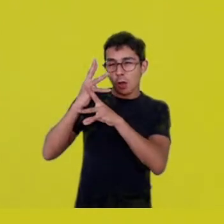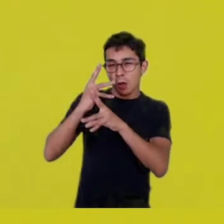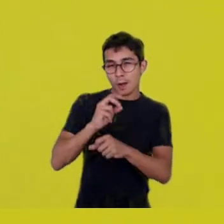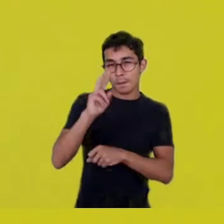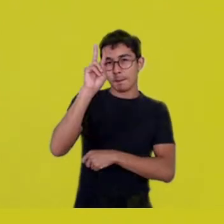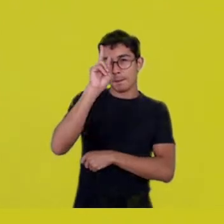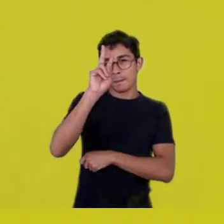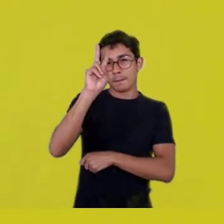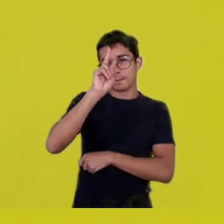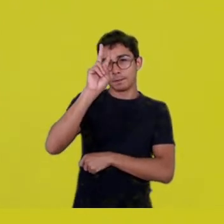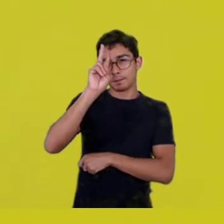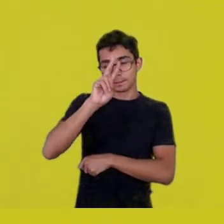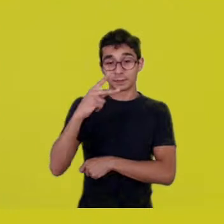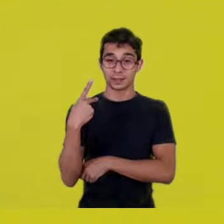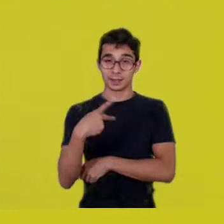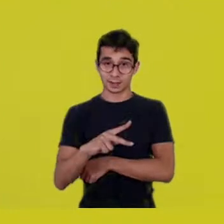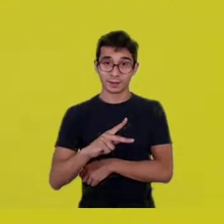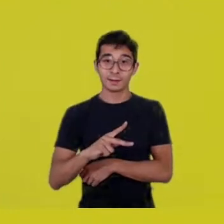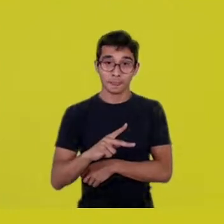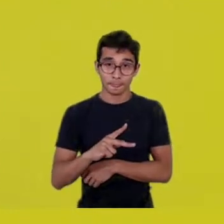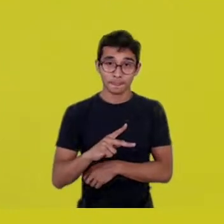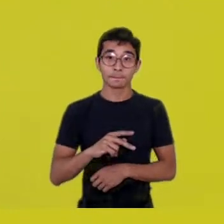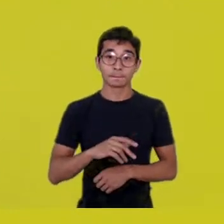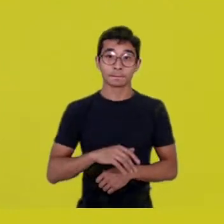of affecting the world,